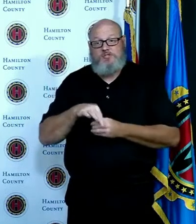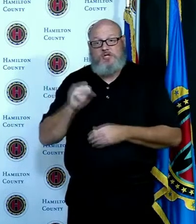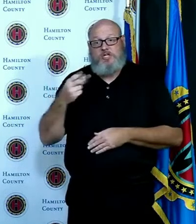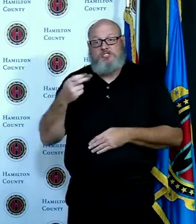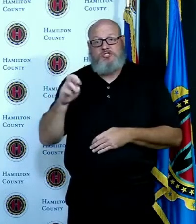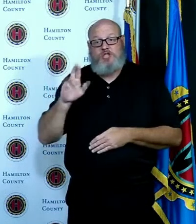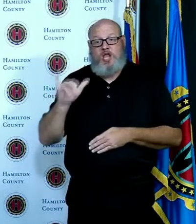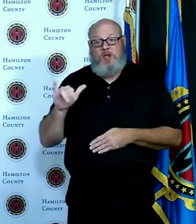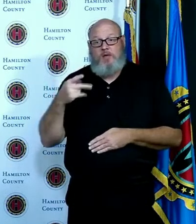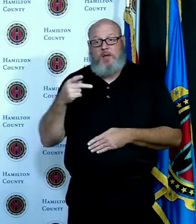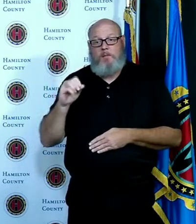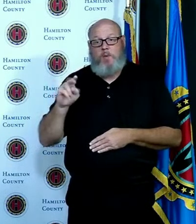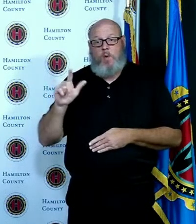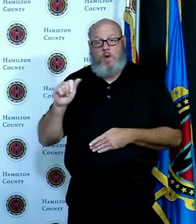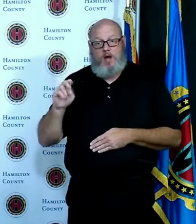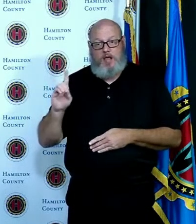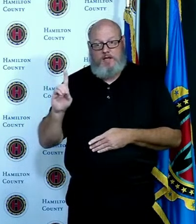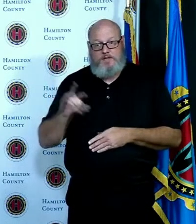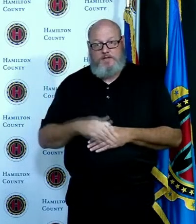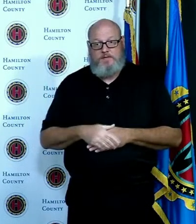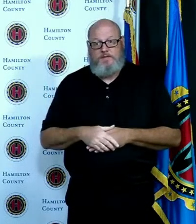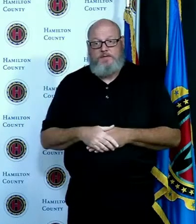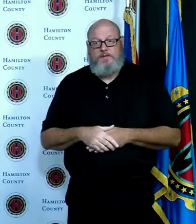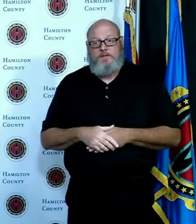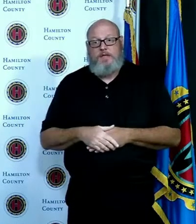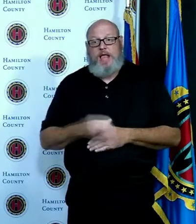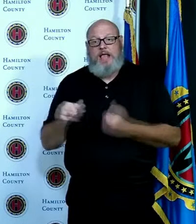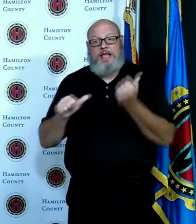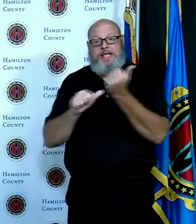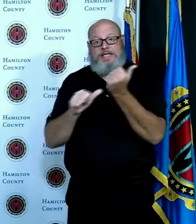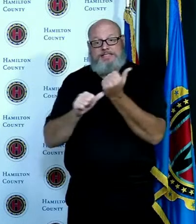County Board of Elections and they're going to give us an update on voting procedures